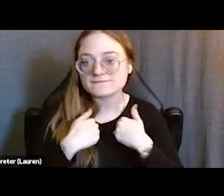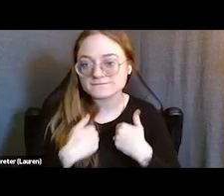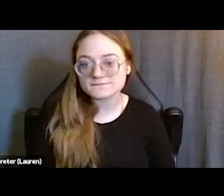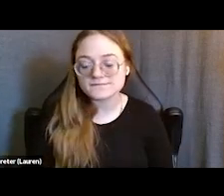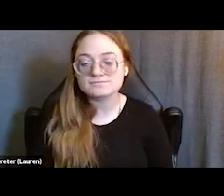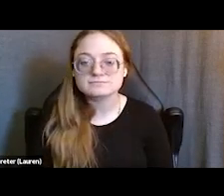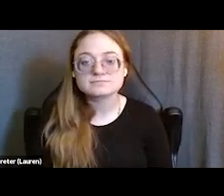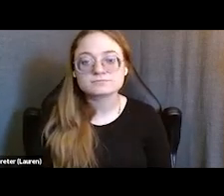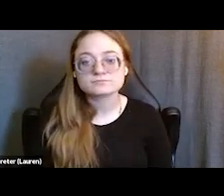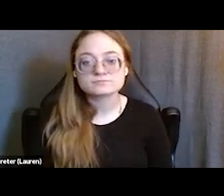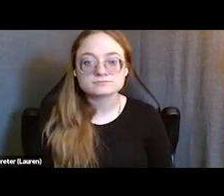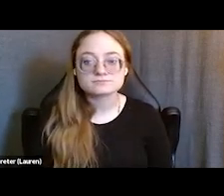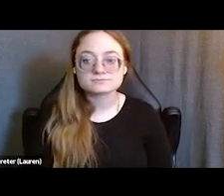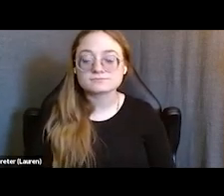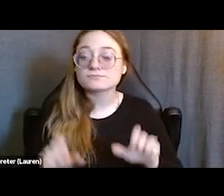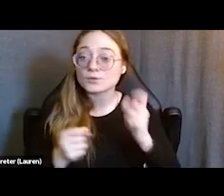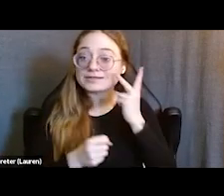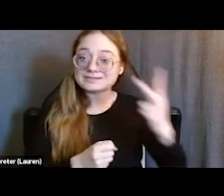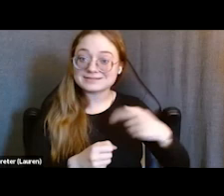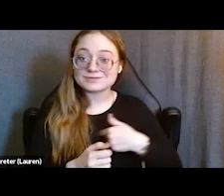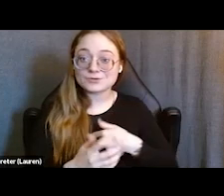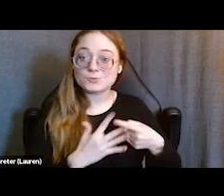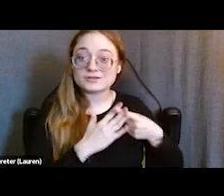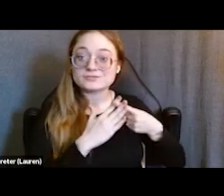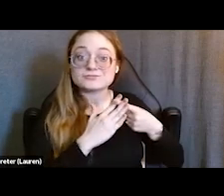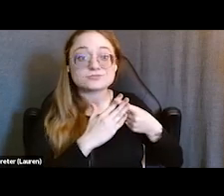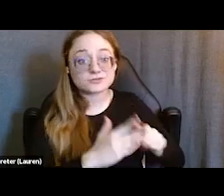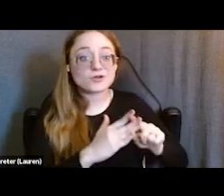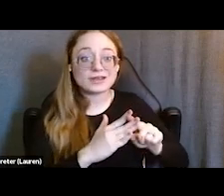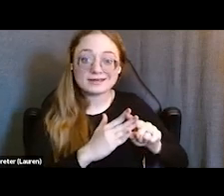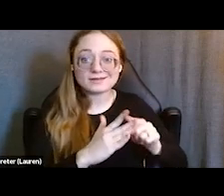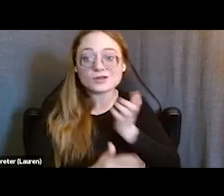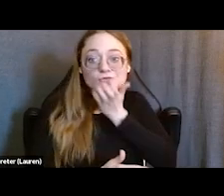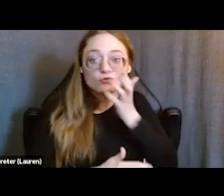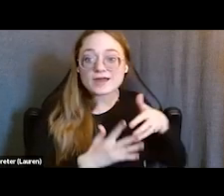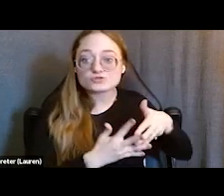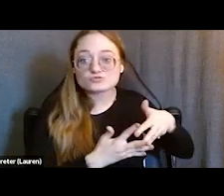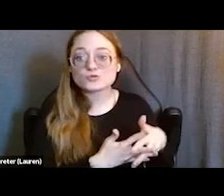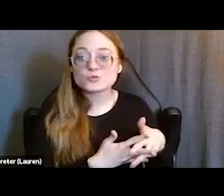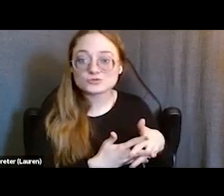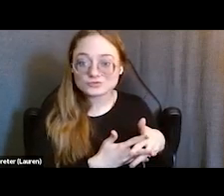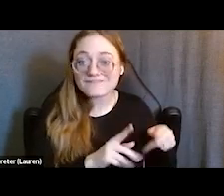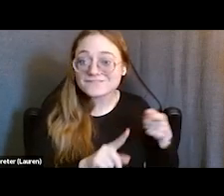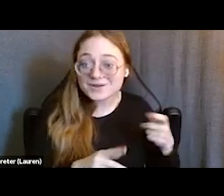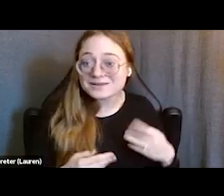And as you can see, we began this grassroot work all done by young people in 2004.